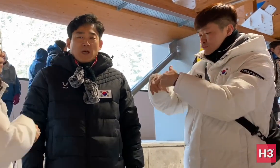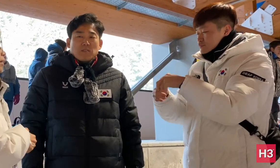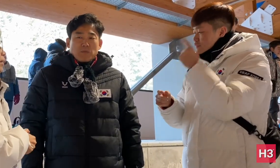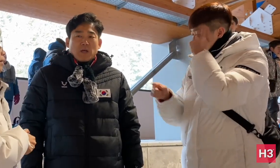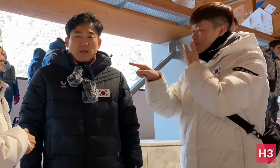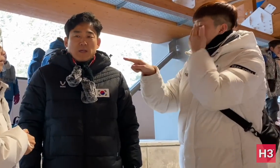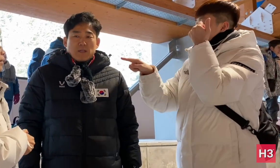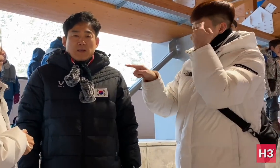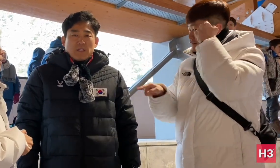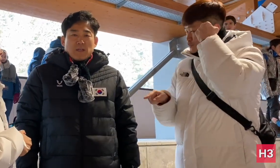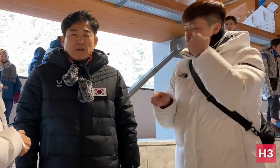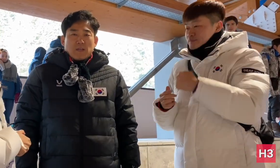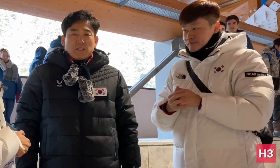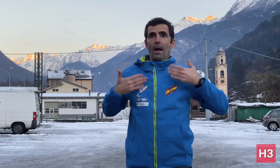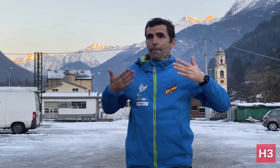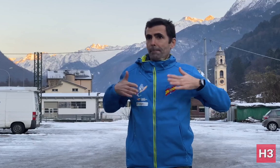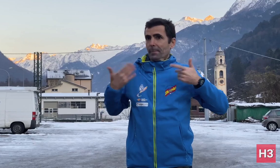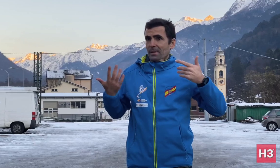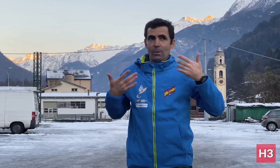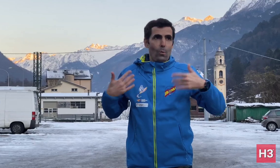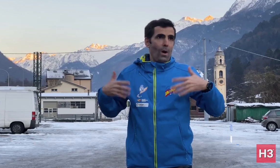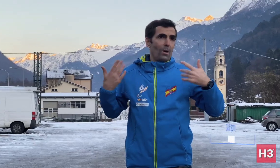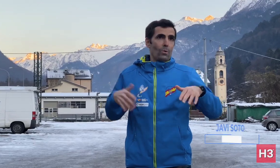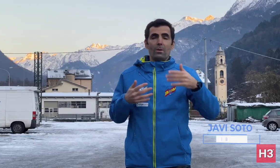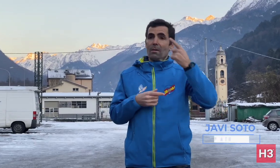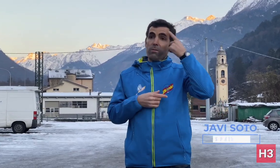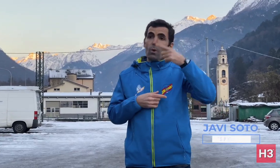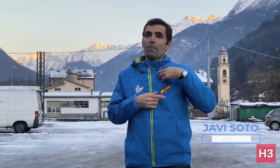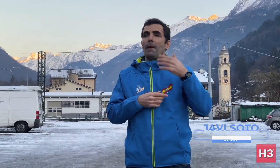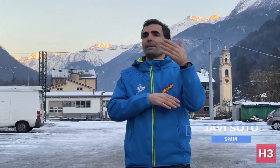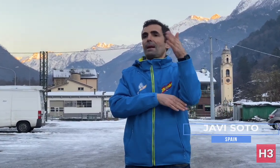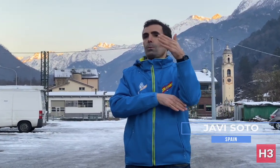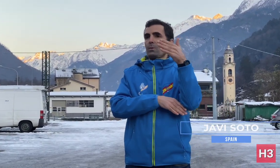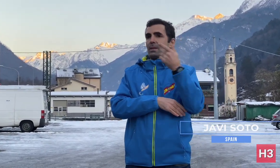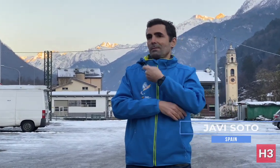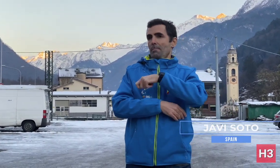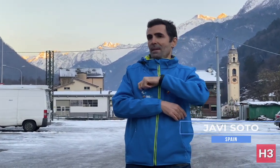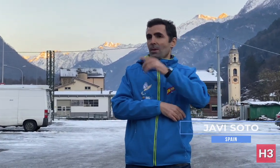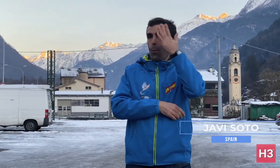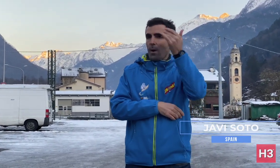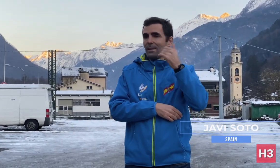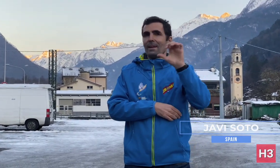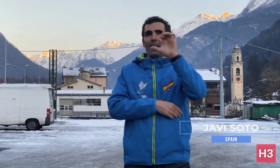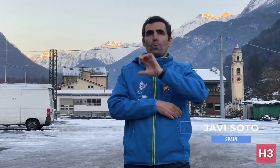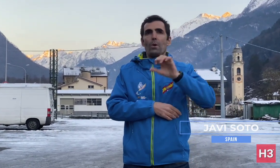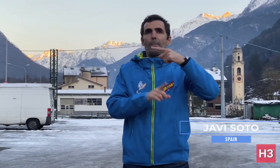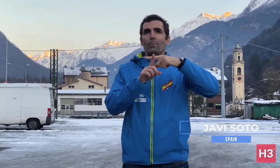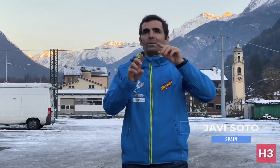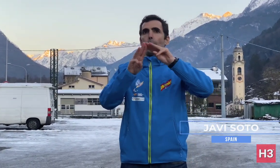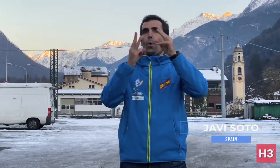that way. [Javi]: I think it's great for my country, Spain, because we've had the European and